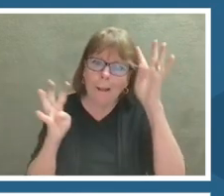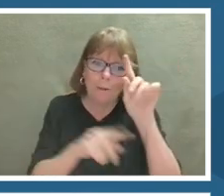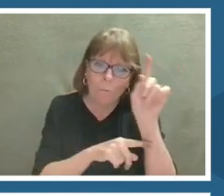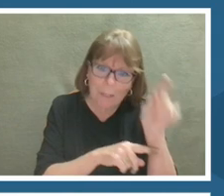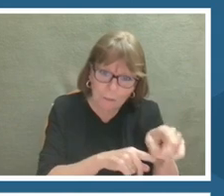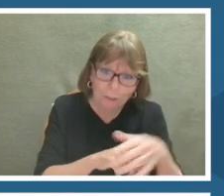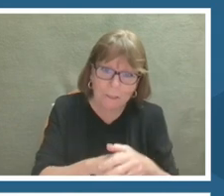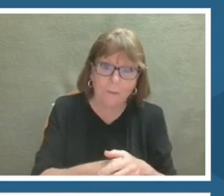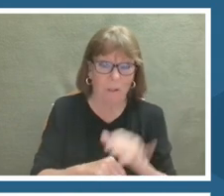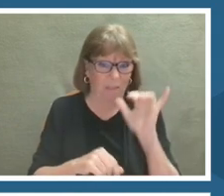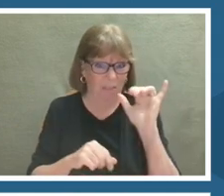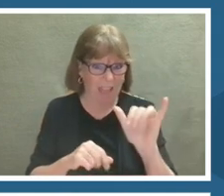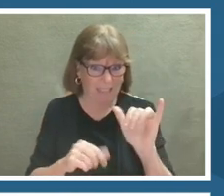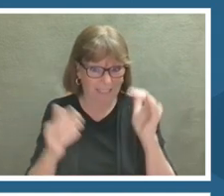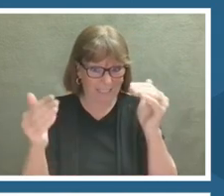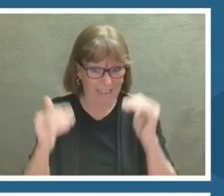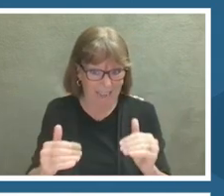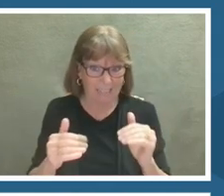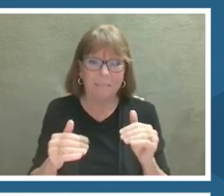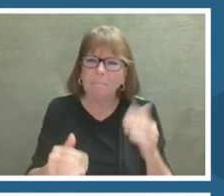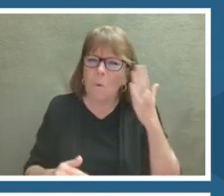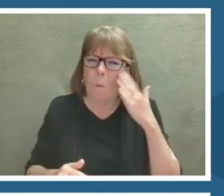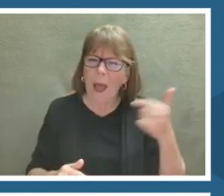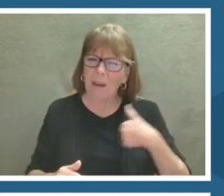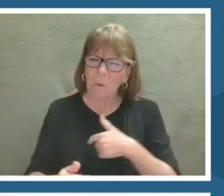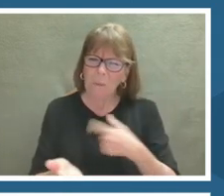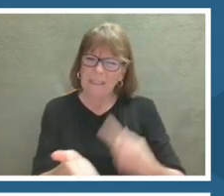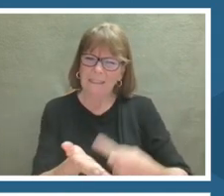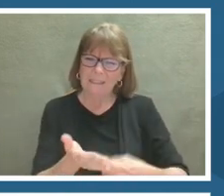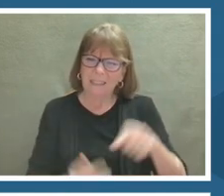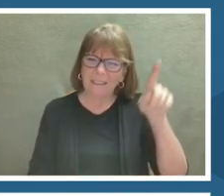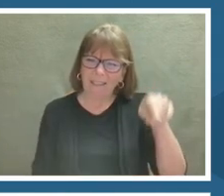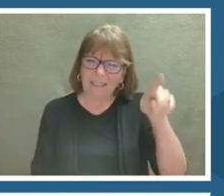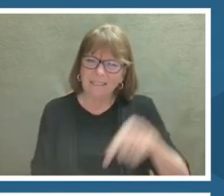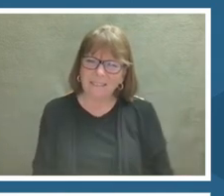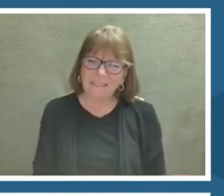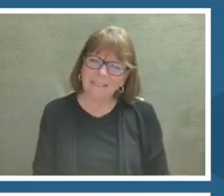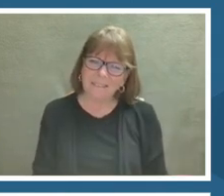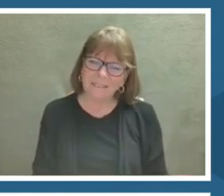Next slide goes over why we are talking about it.